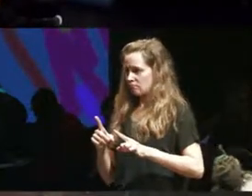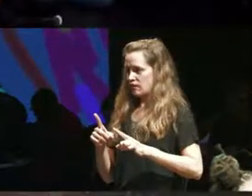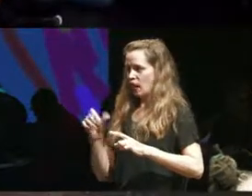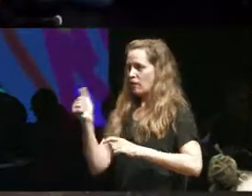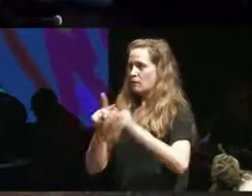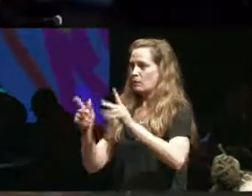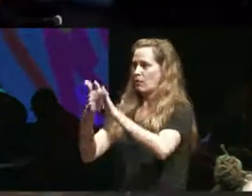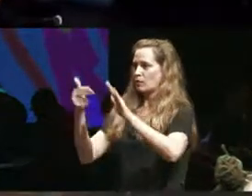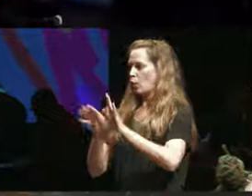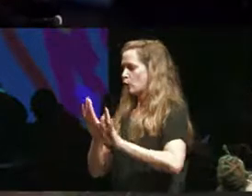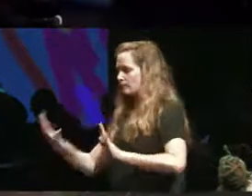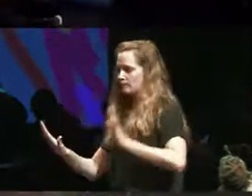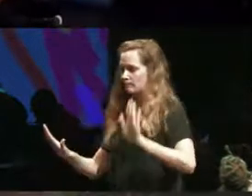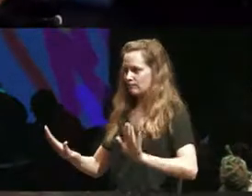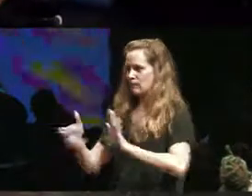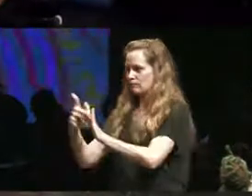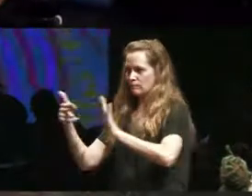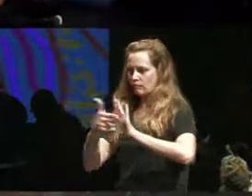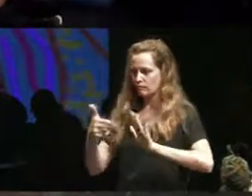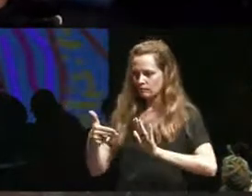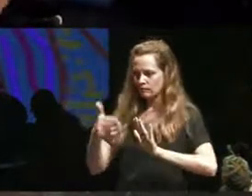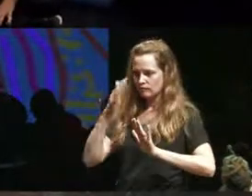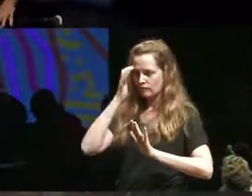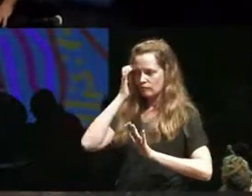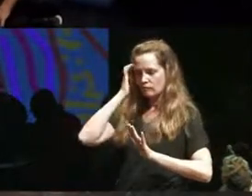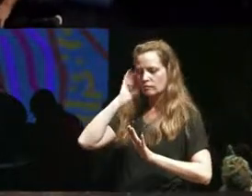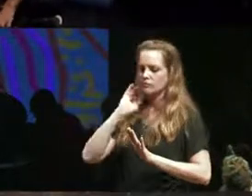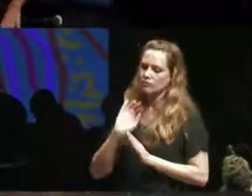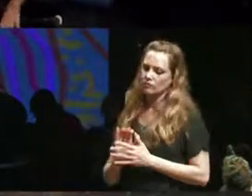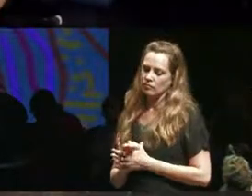but realizing well maybe this actually has to do with like health stuff that I